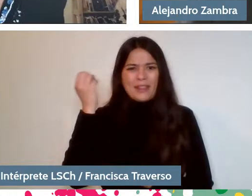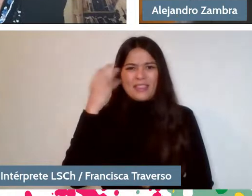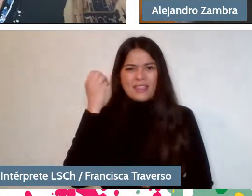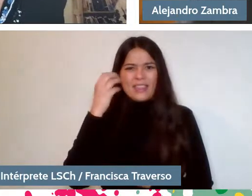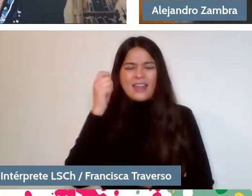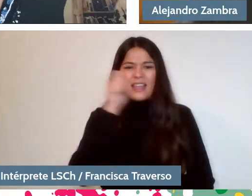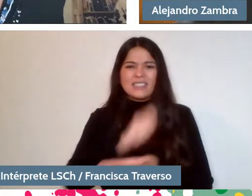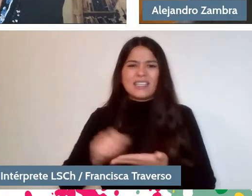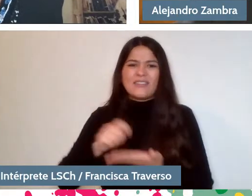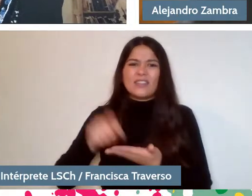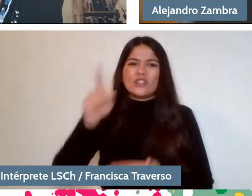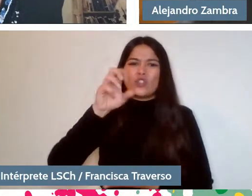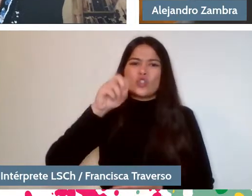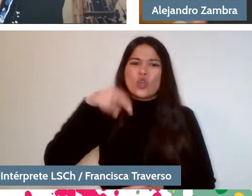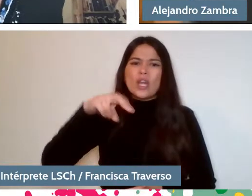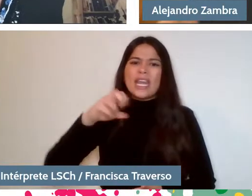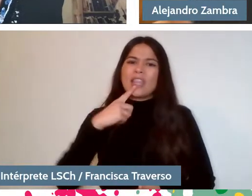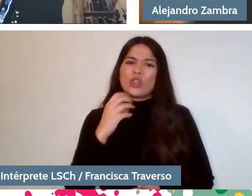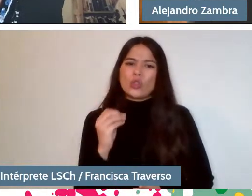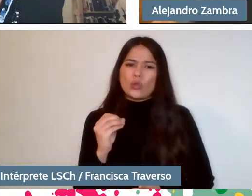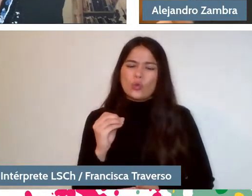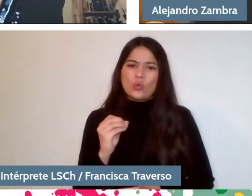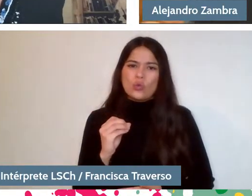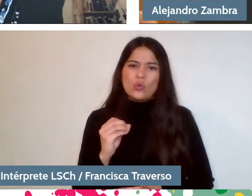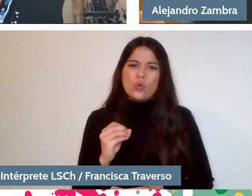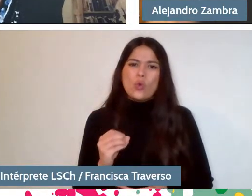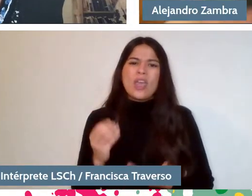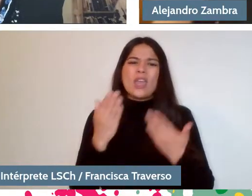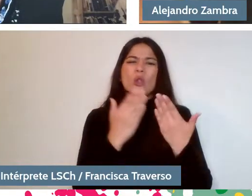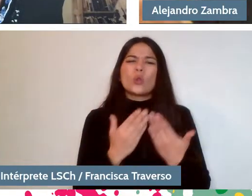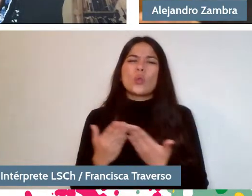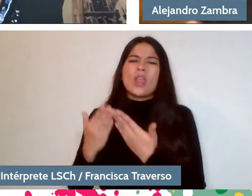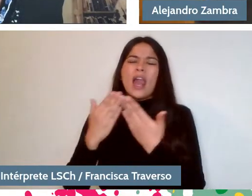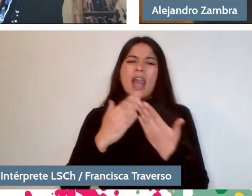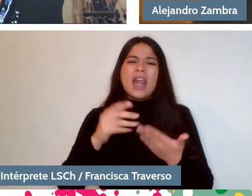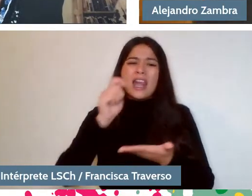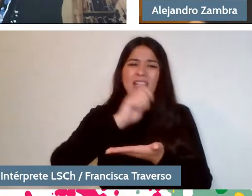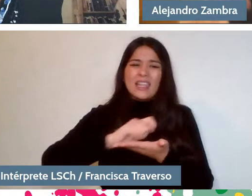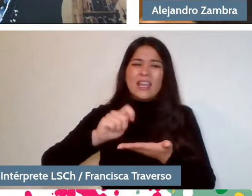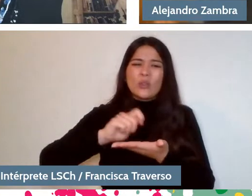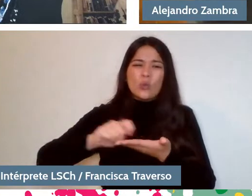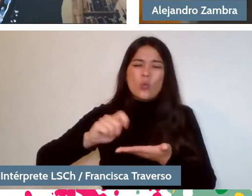Or that studying literature may be more like studying architecture Or studying art.